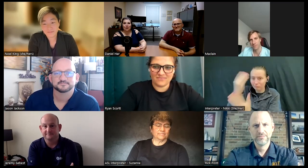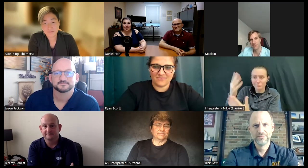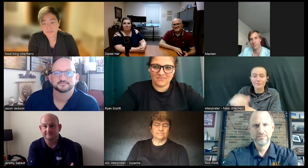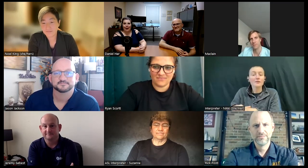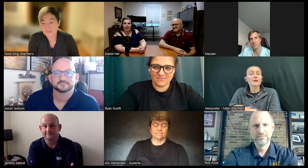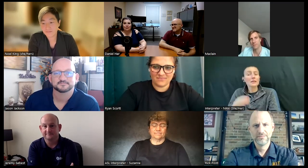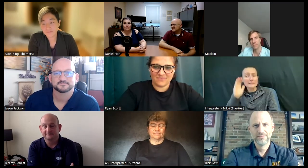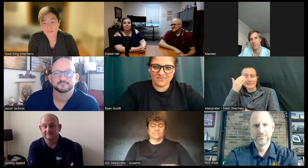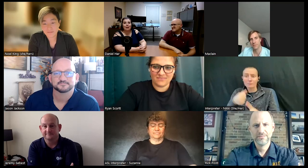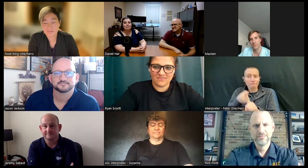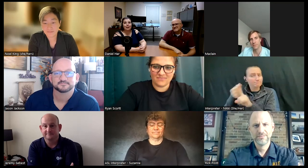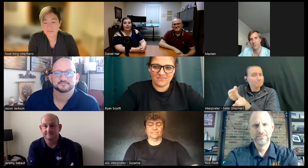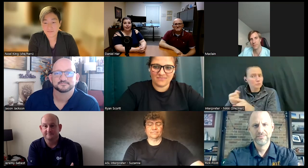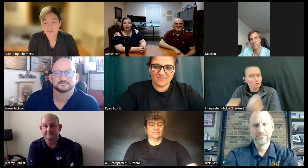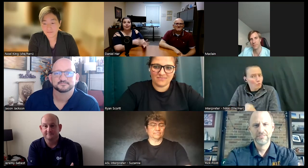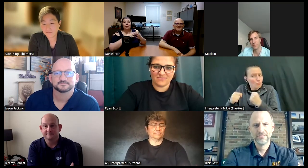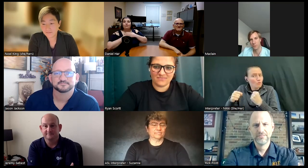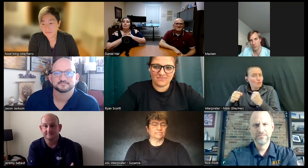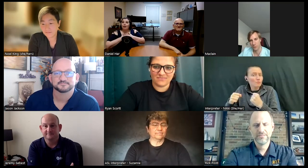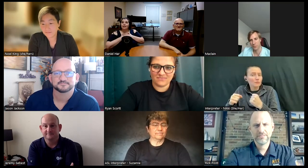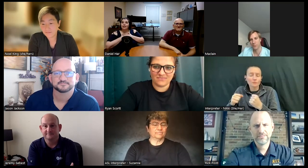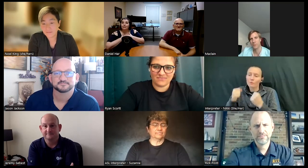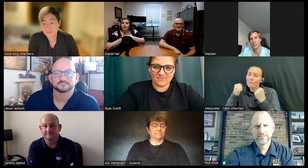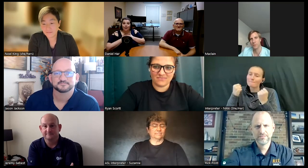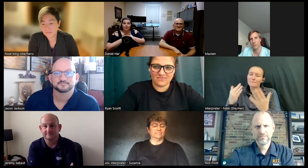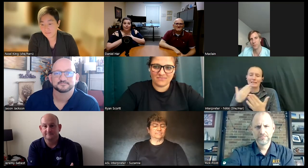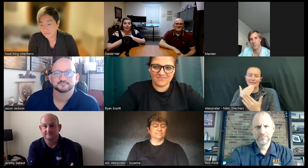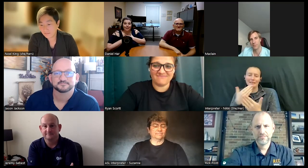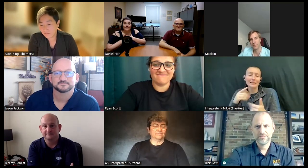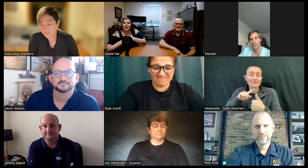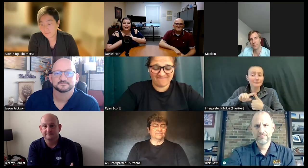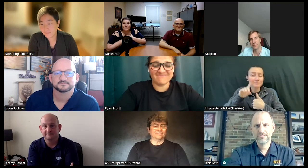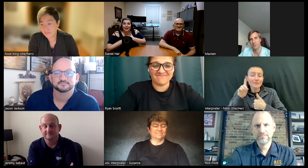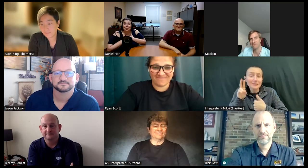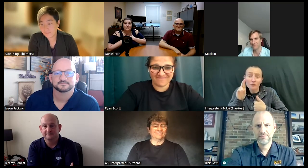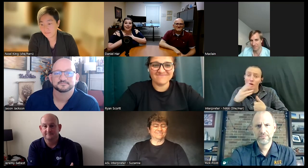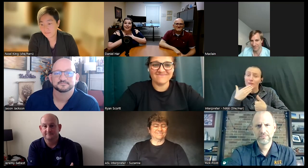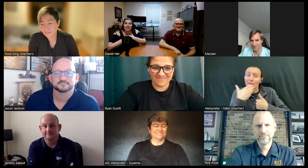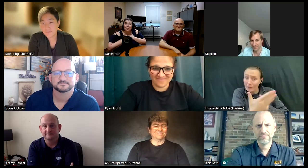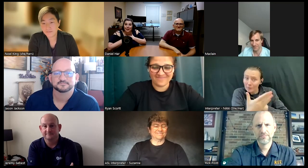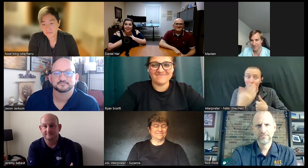strong impact so many many thanks from DVR for you guys joining on this crazy